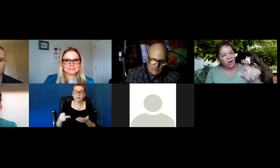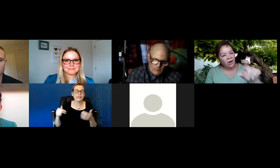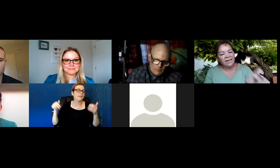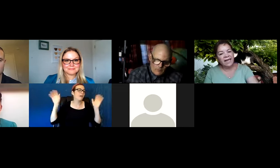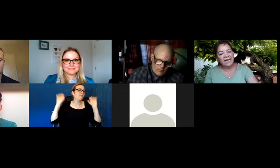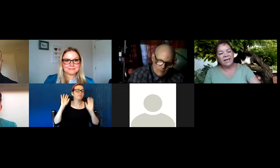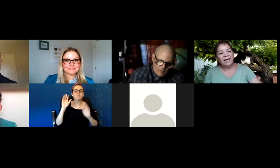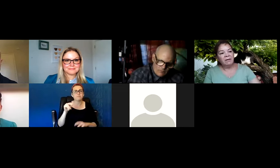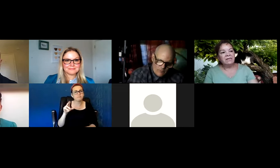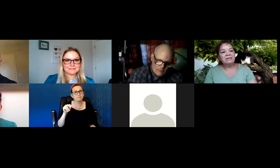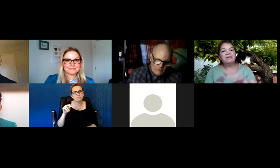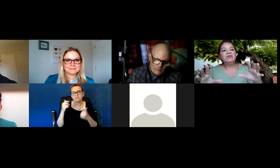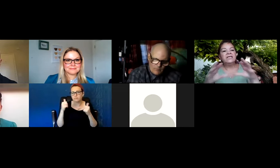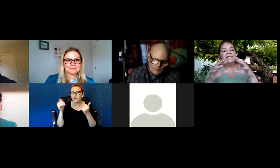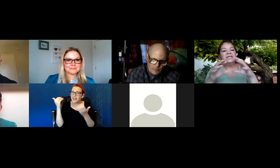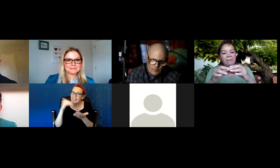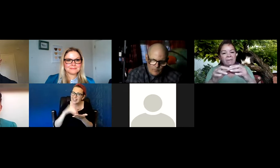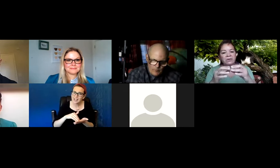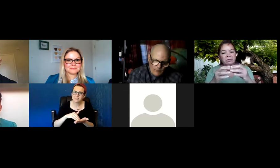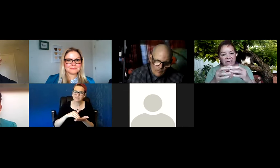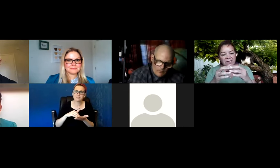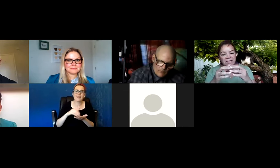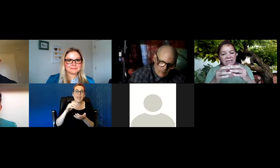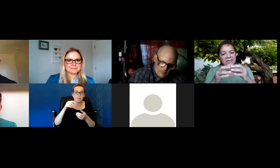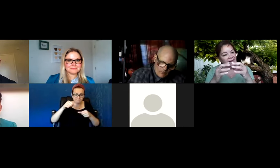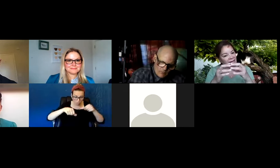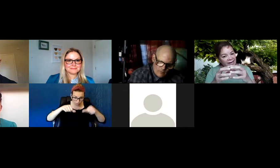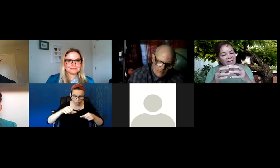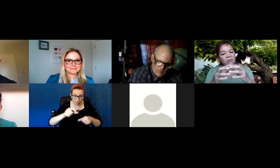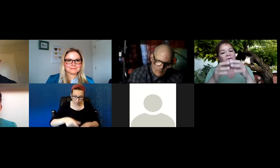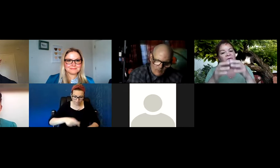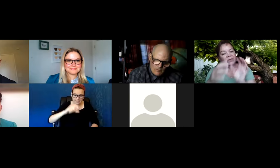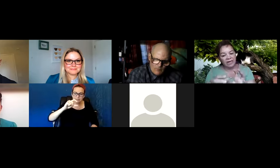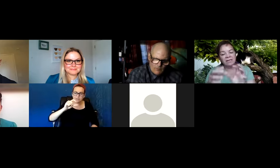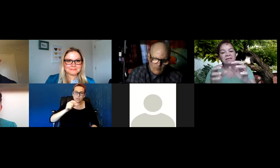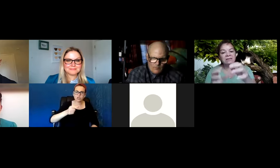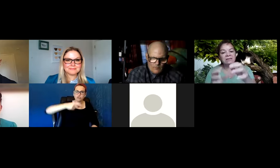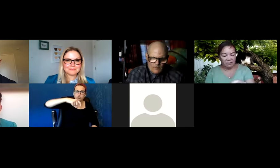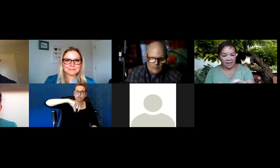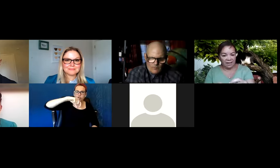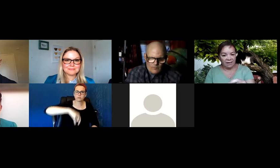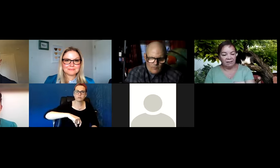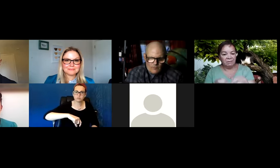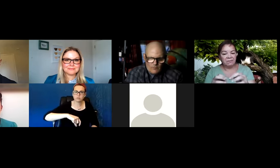Turn it again, because eventually that puzzle piece, that client will fit into something,